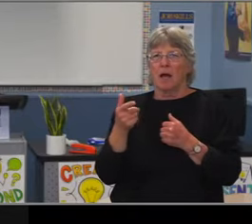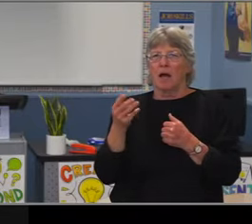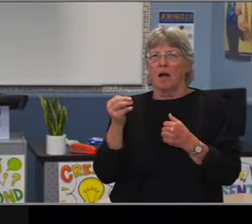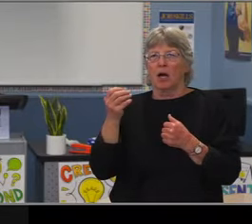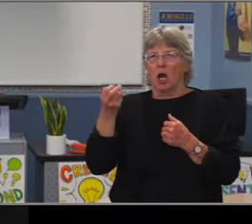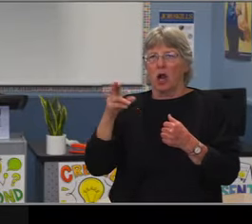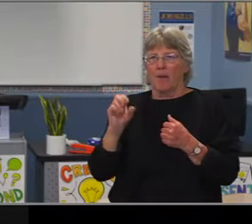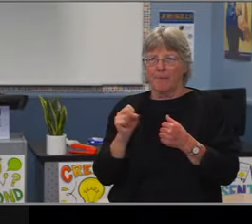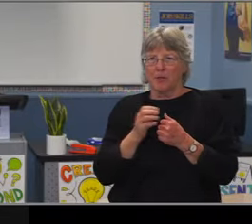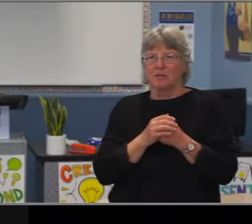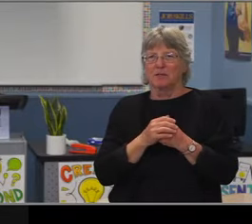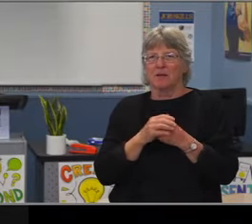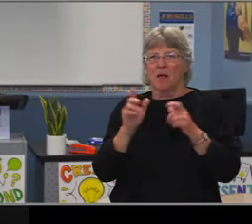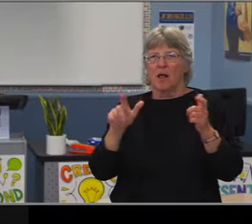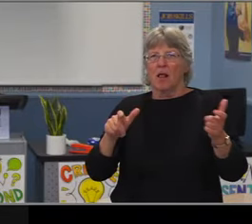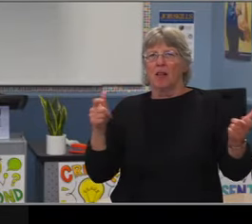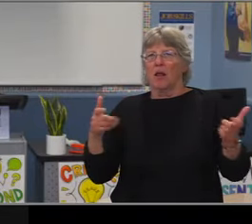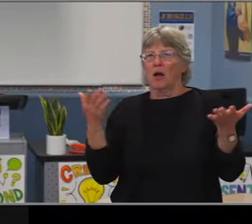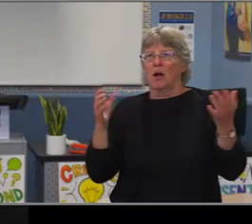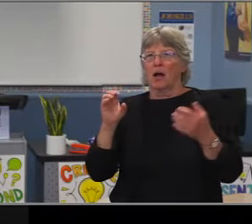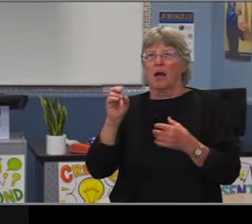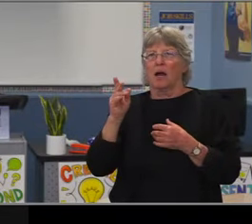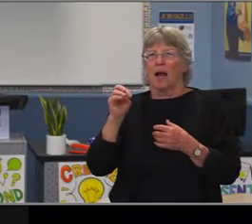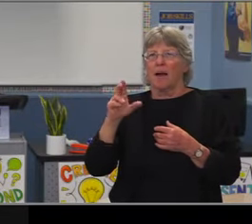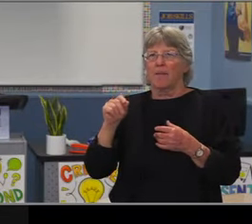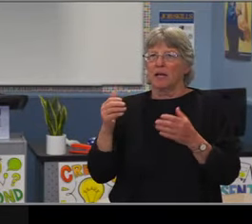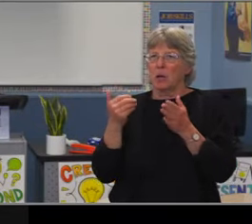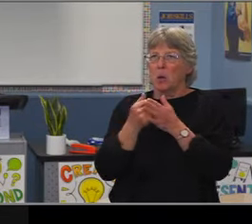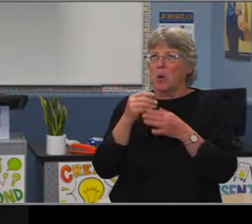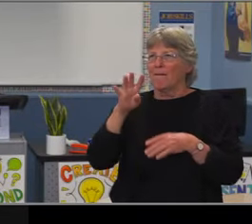outside of Powell. Muir by contrast is not that way.